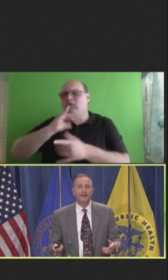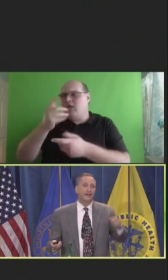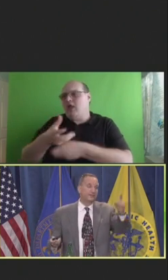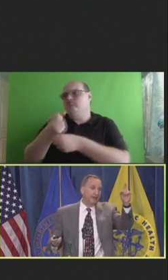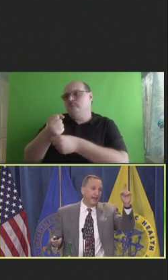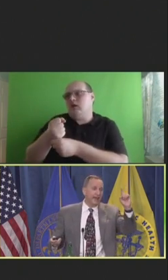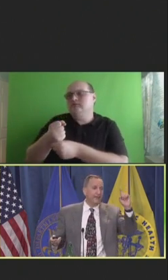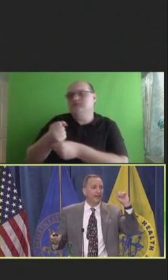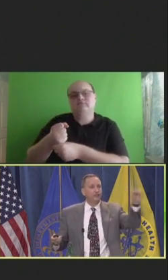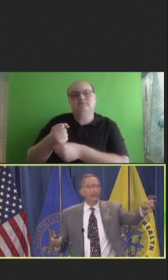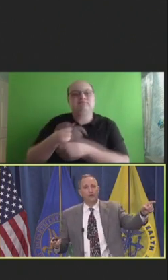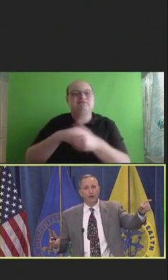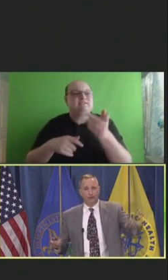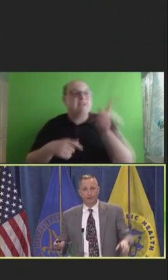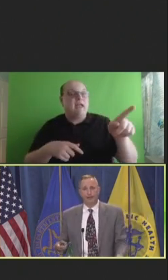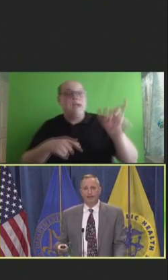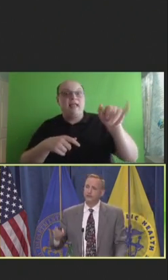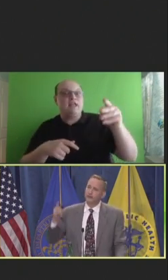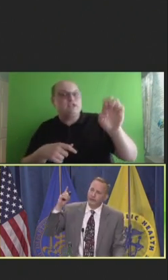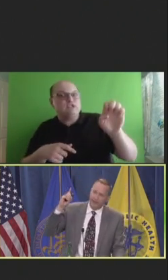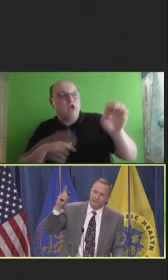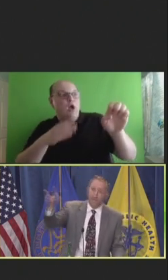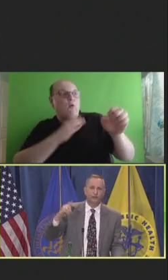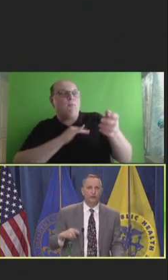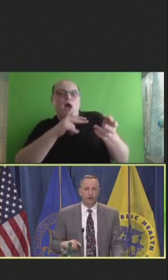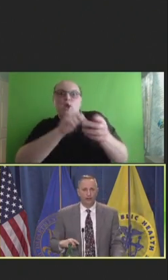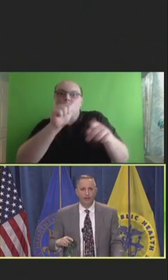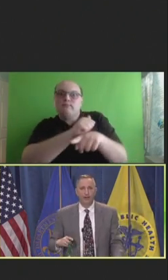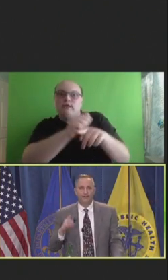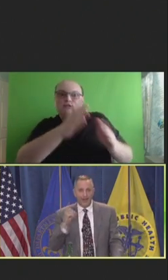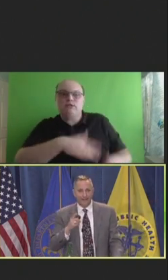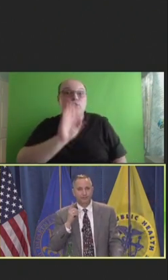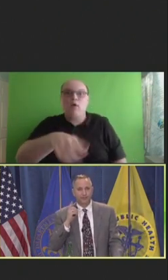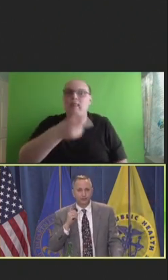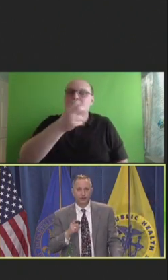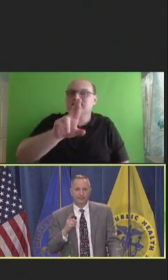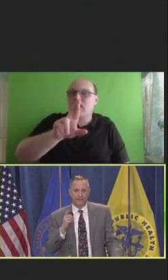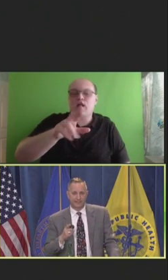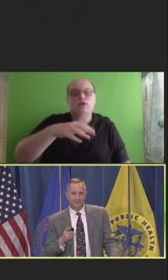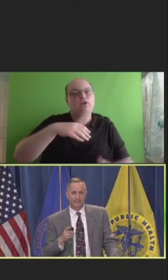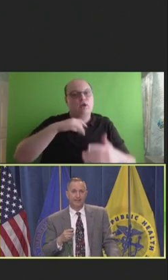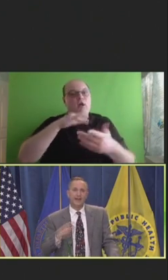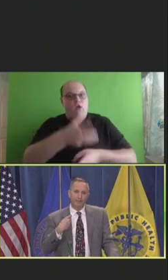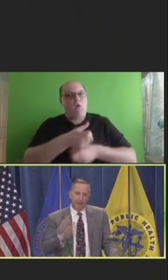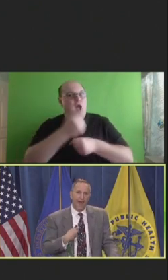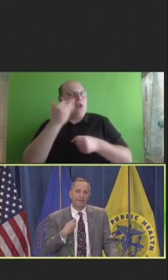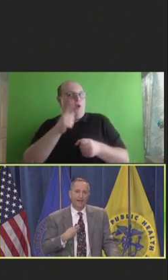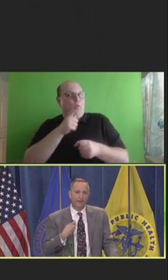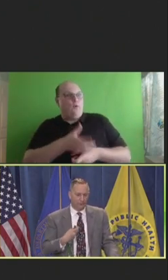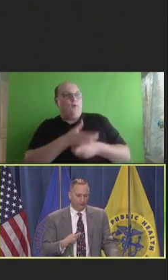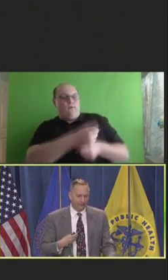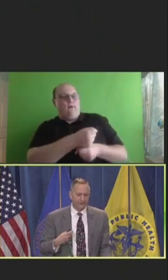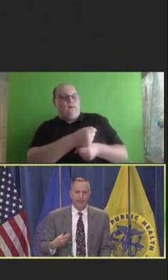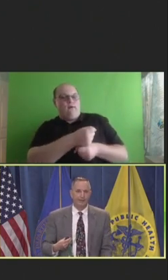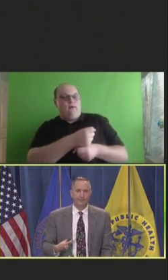It's, "Hey, that's Joe, my nurse practitioner, or that's Dr. Laura." That's where trust exists. And we have to have our voices amplified.